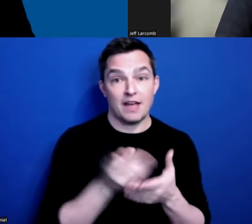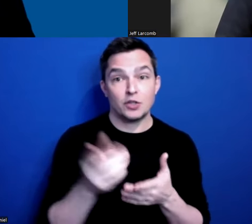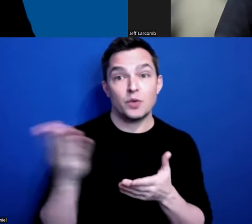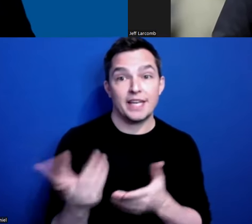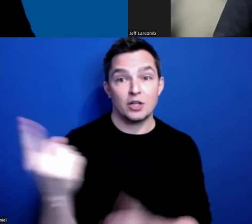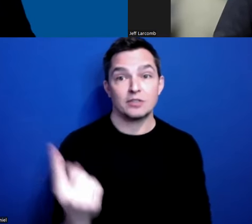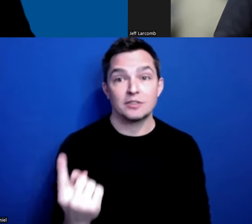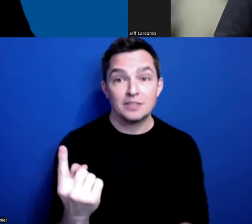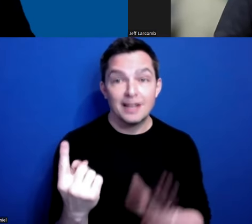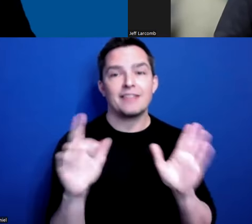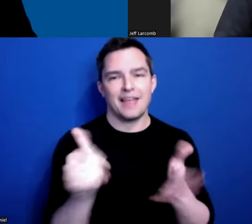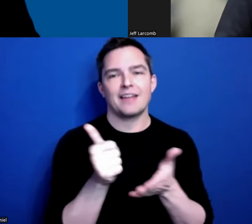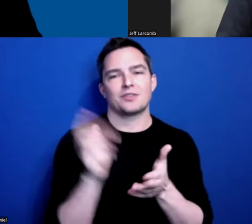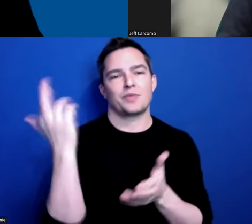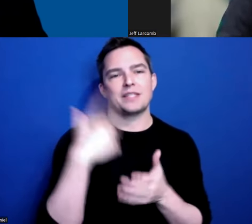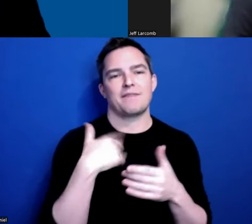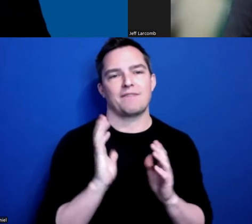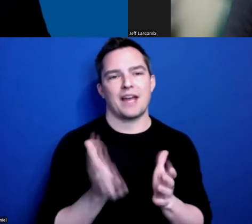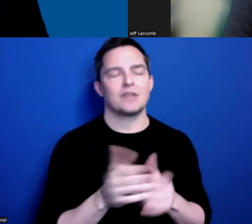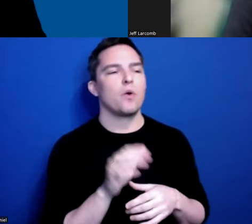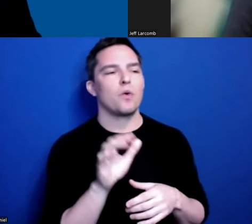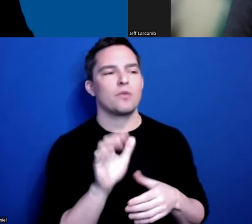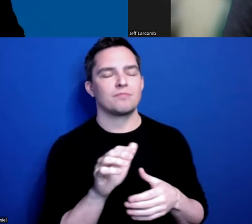That’s really helpful to hear. Yeah.